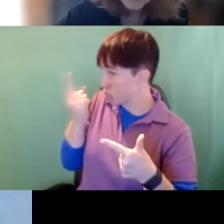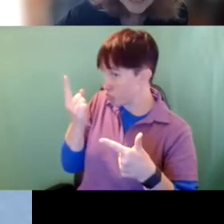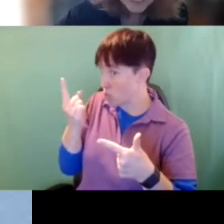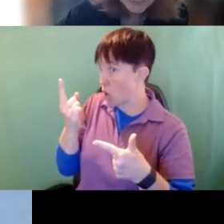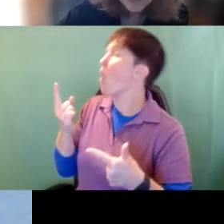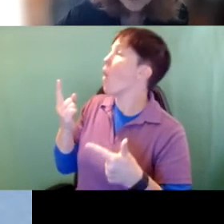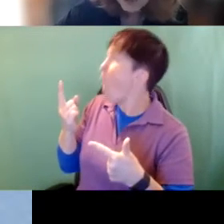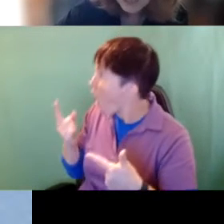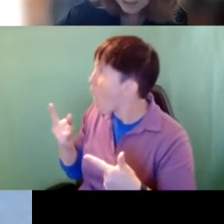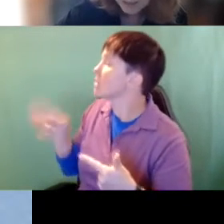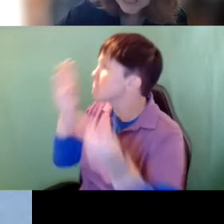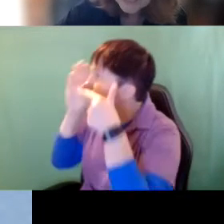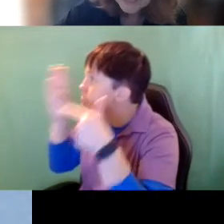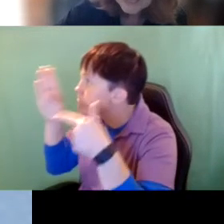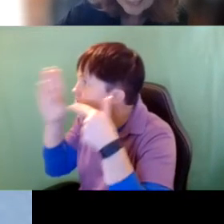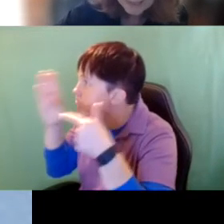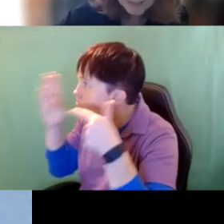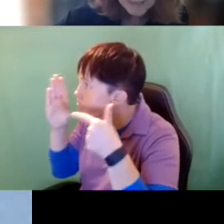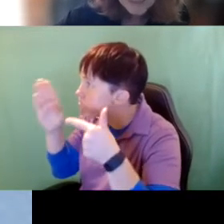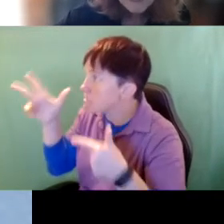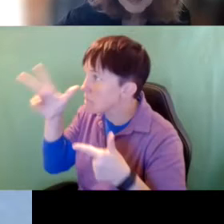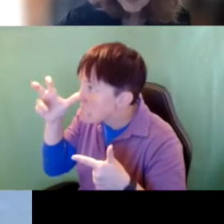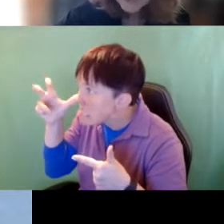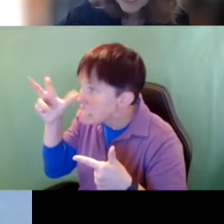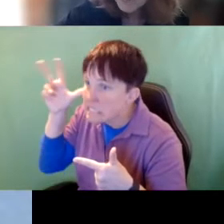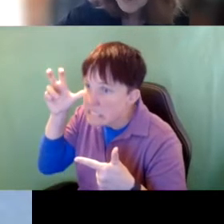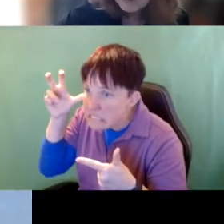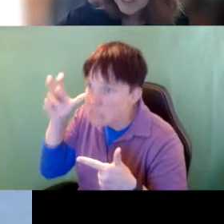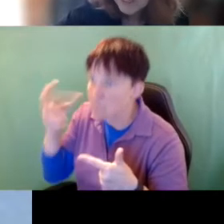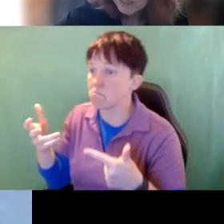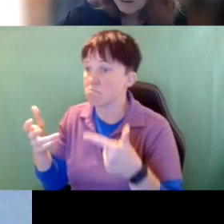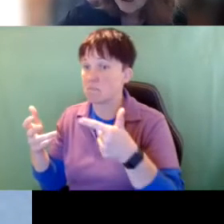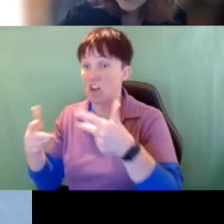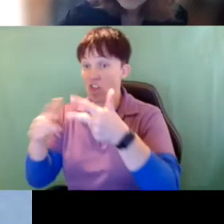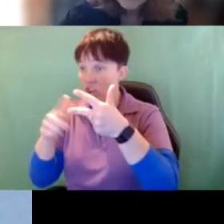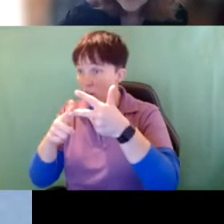the oh and then focus on it and listen. Then we gather everything, all the information,